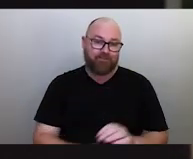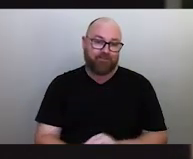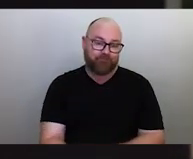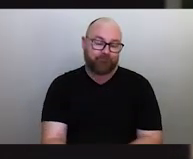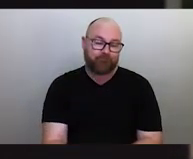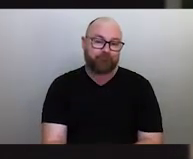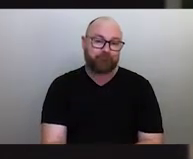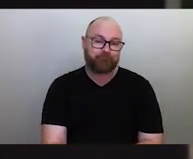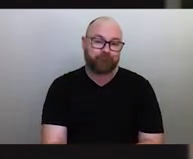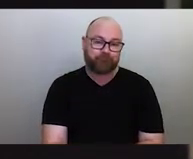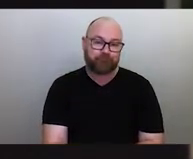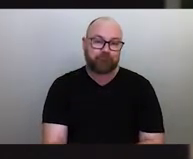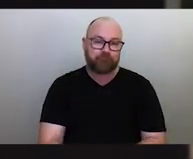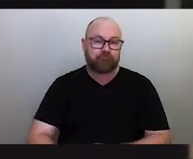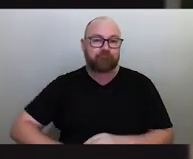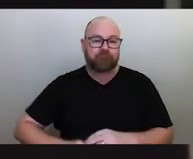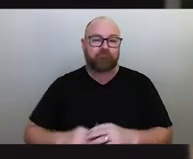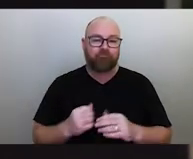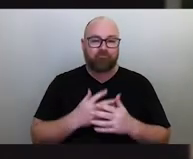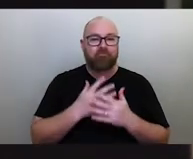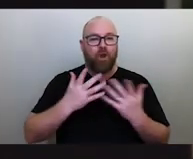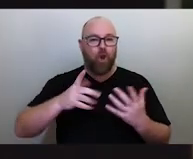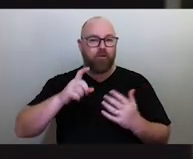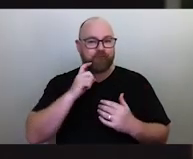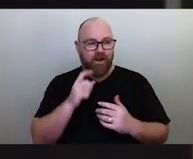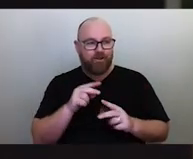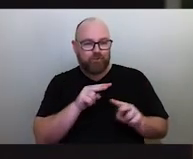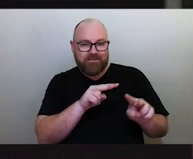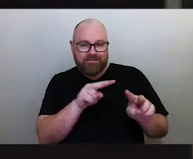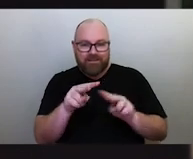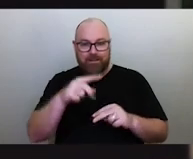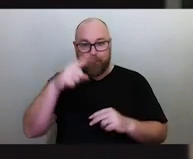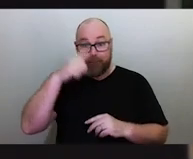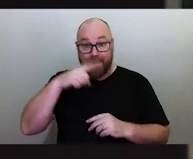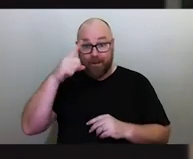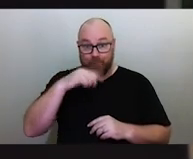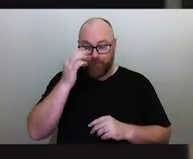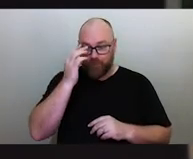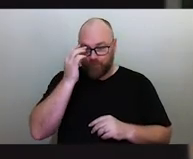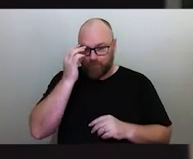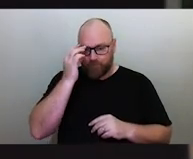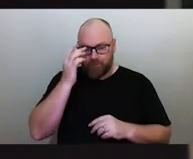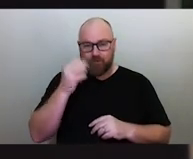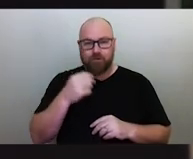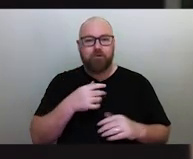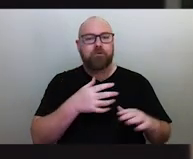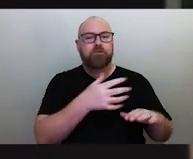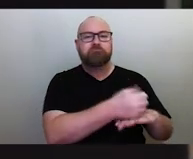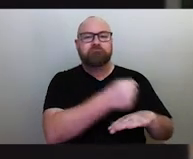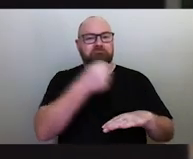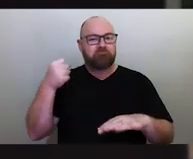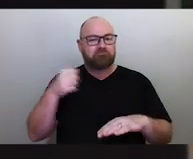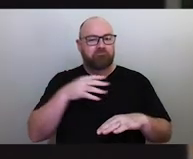So it's a lot a lot of fun to be able to see people, take them out of the government departments, outside